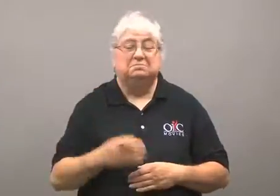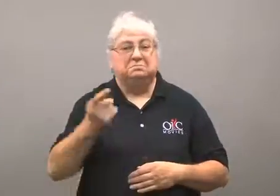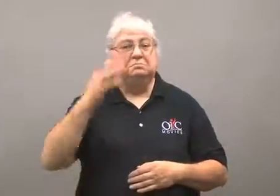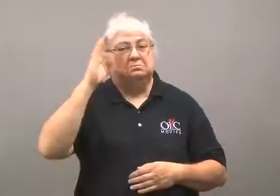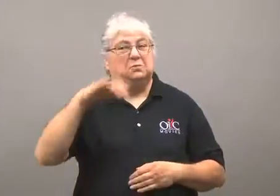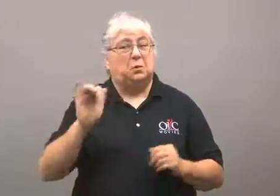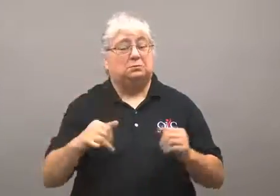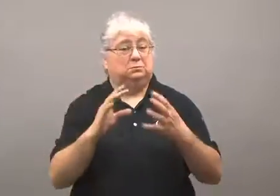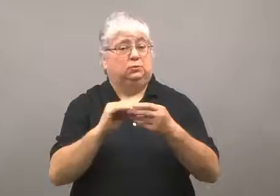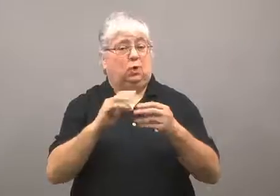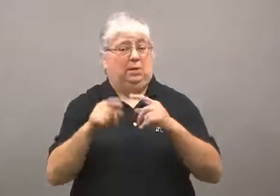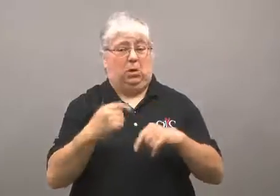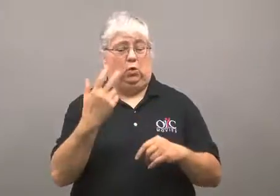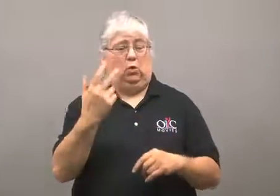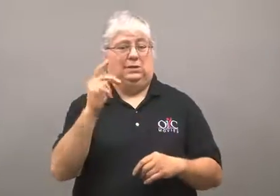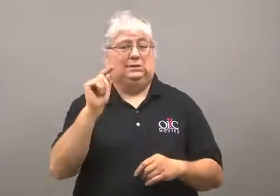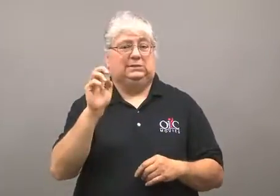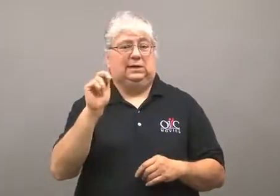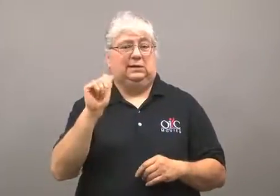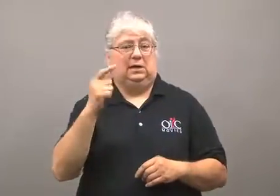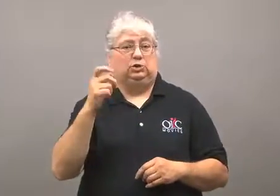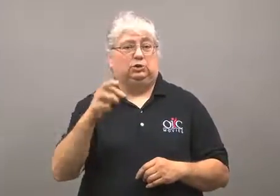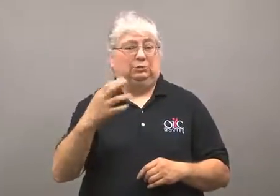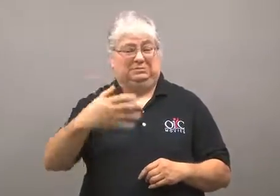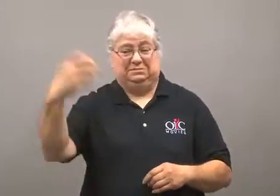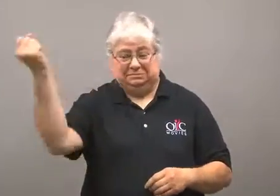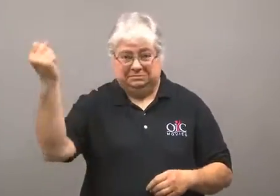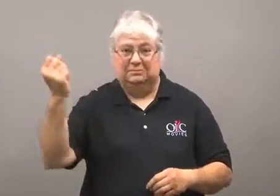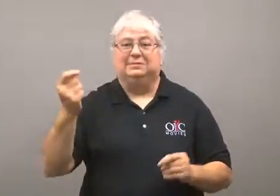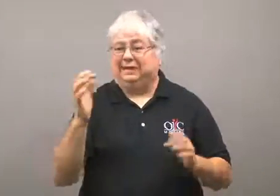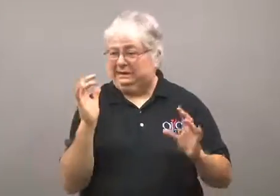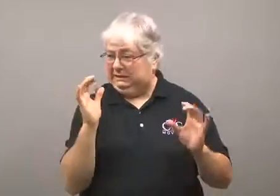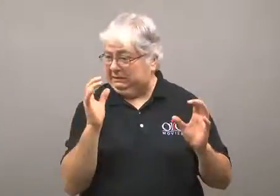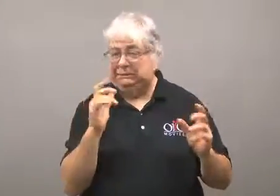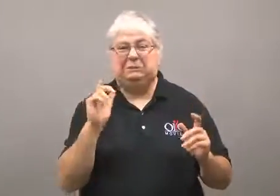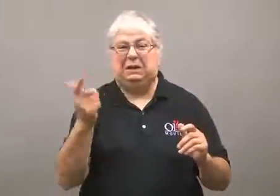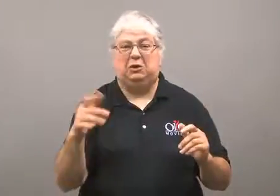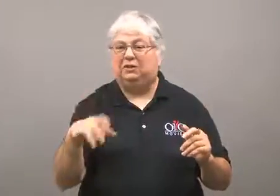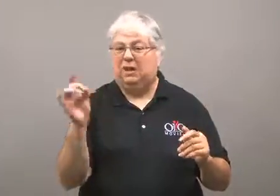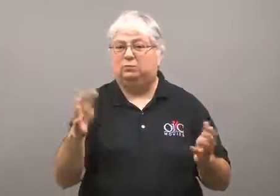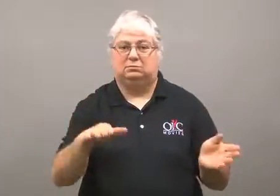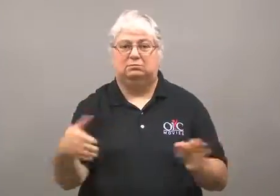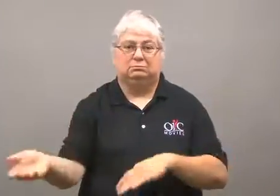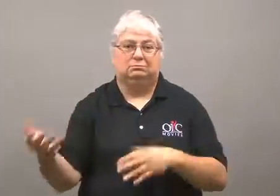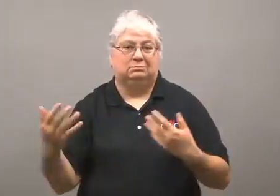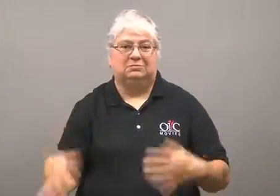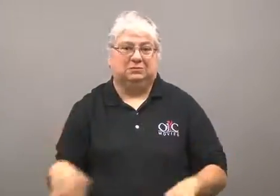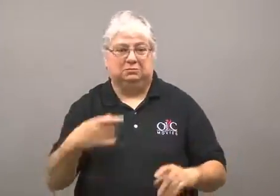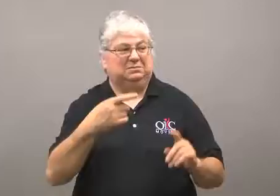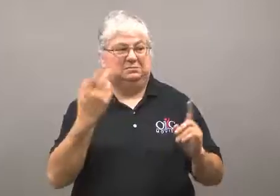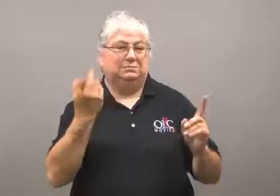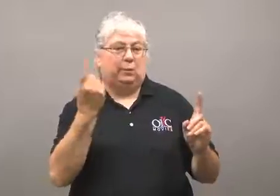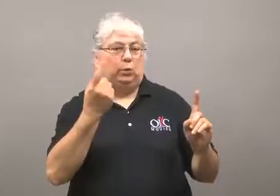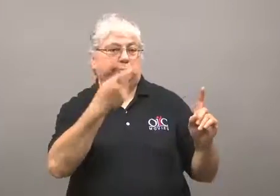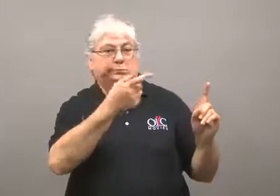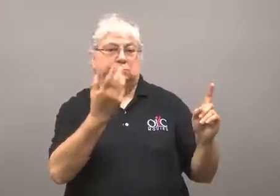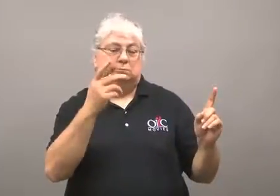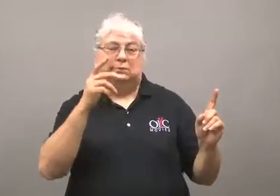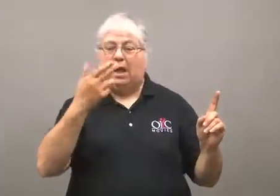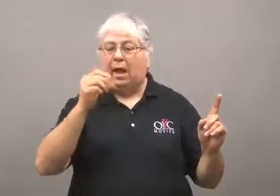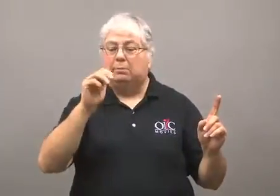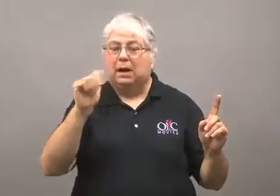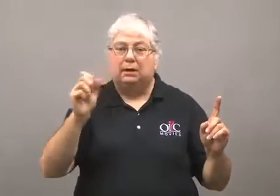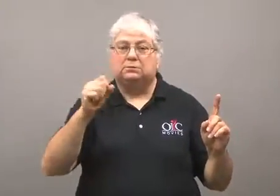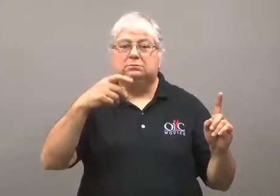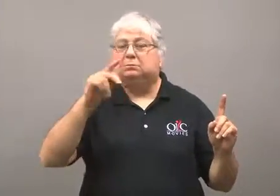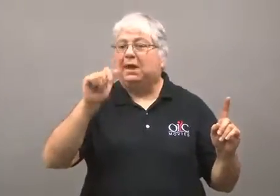You've heard of the three teenagers that were kidnapped and found dead.